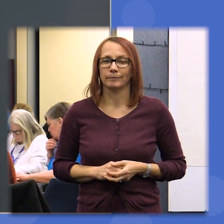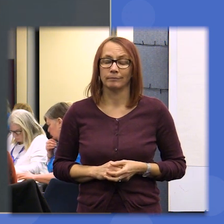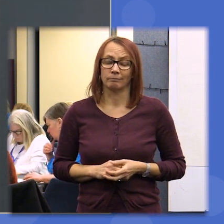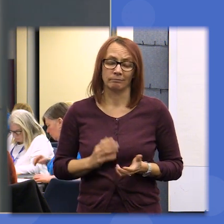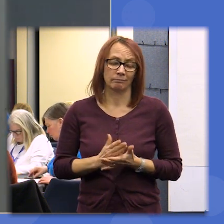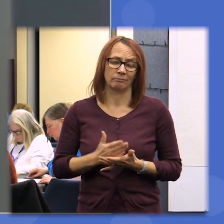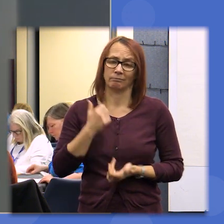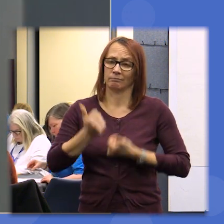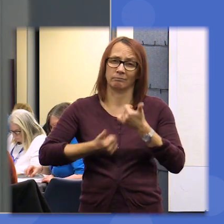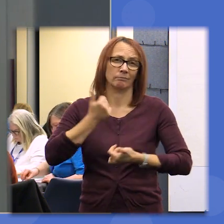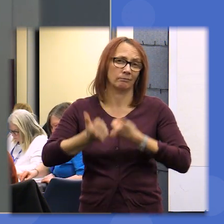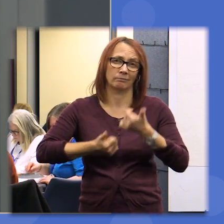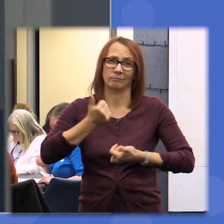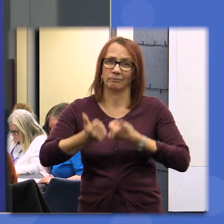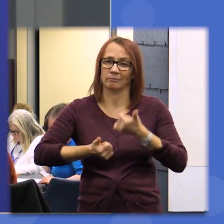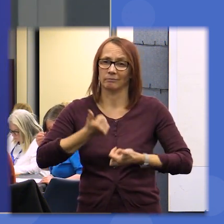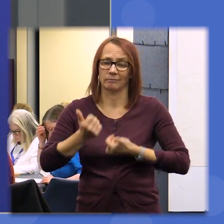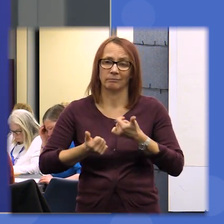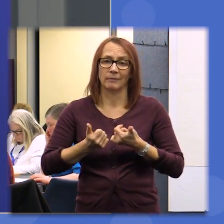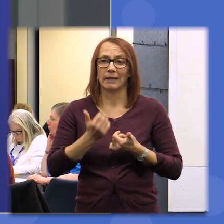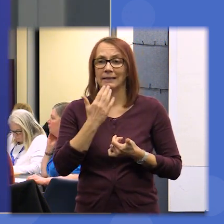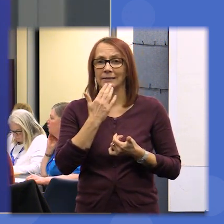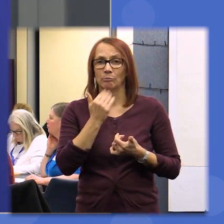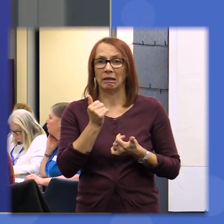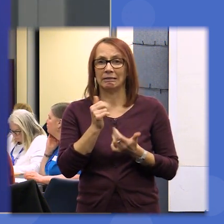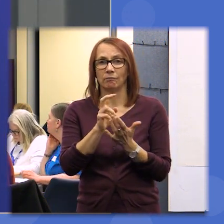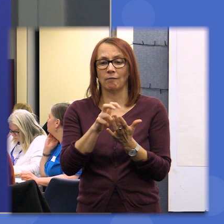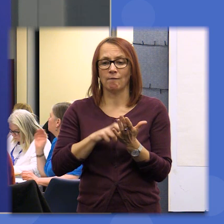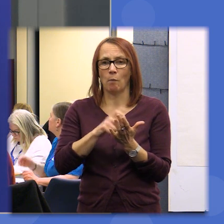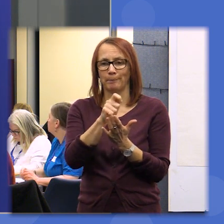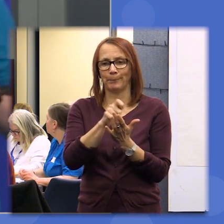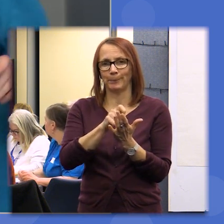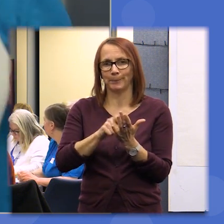again I just want to ask you to complete this final admin task and if you do have